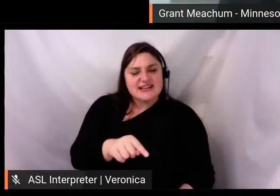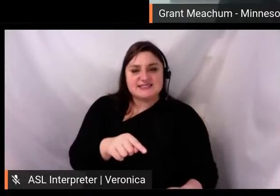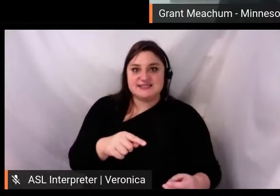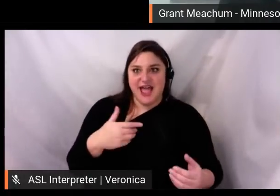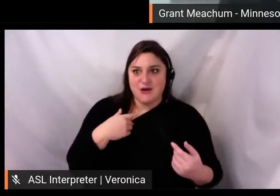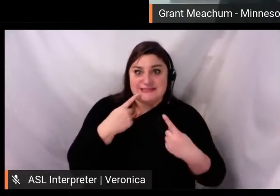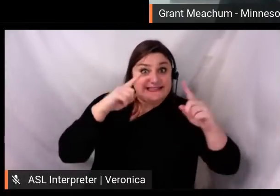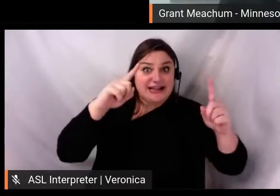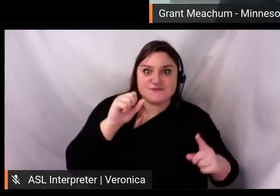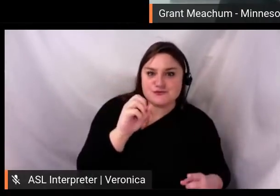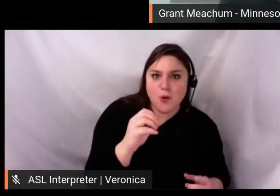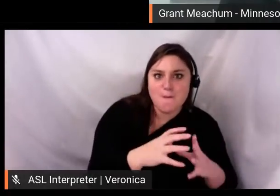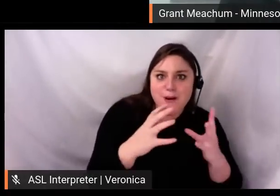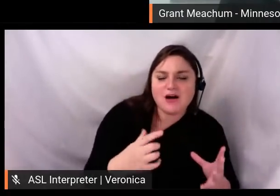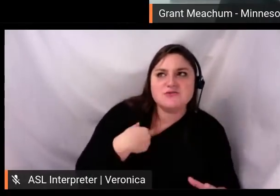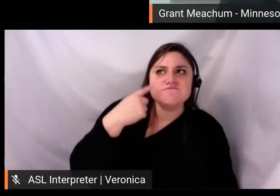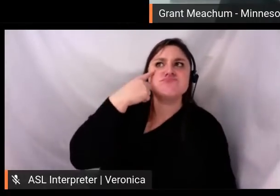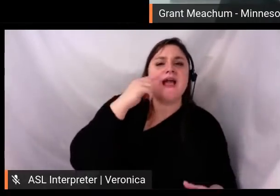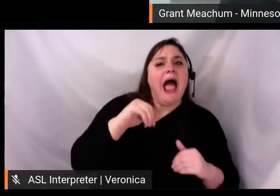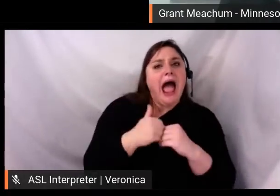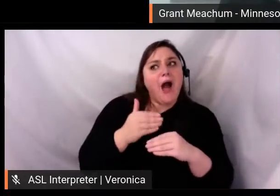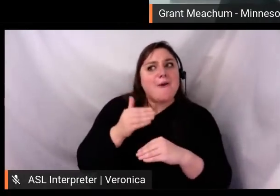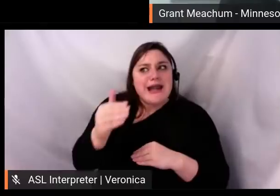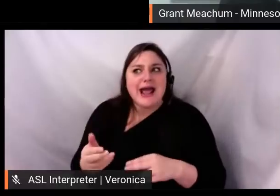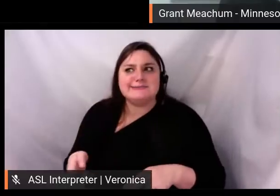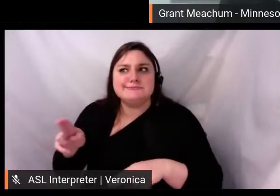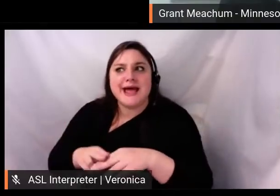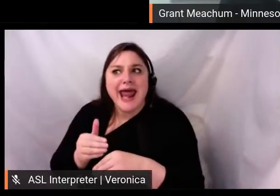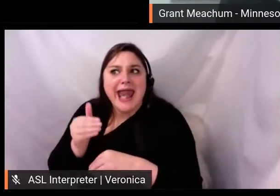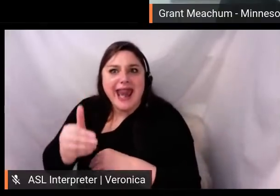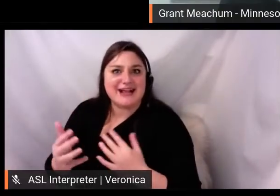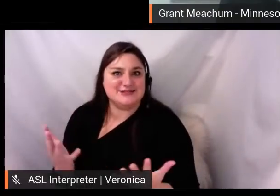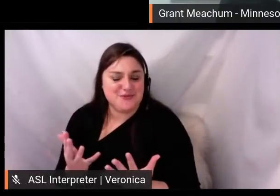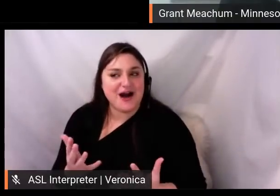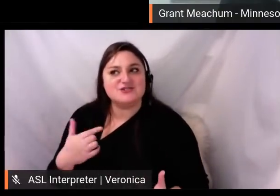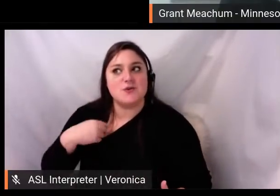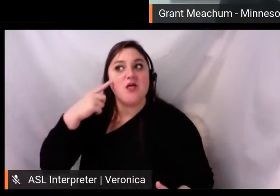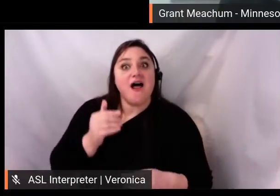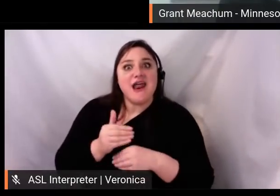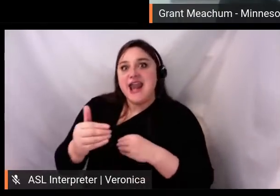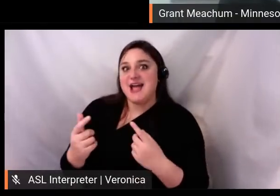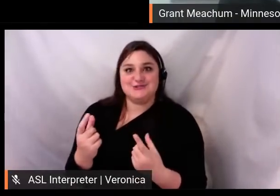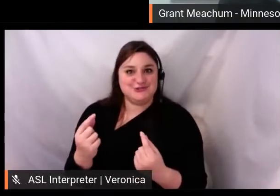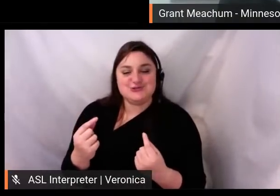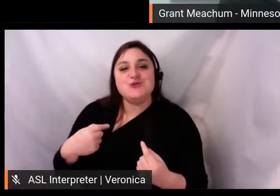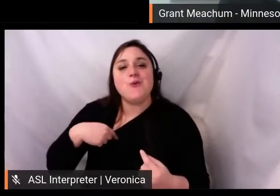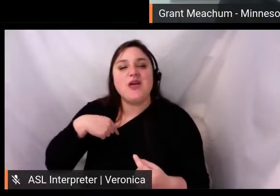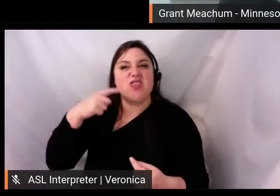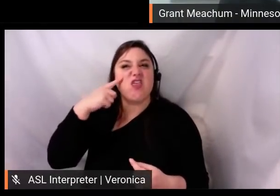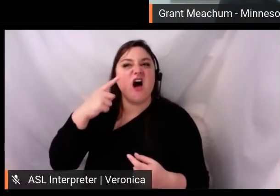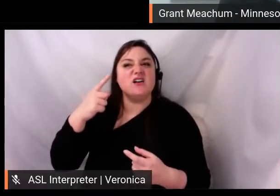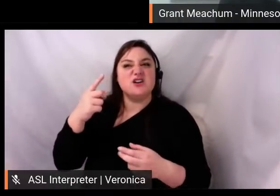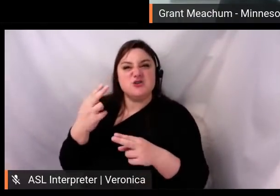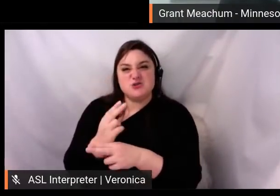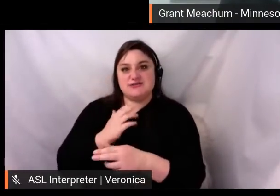To give you an idea how high up this collaborative spirit runs, the next big idea came from the top, our music director, Osmo Vänskä,